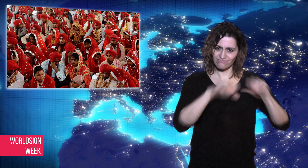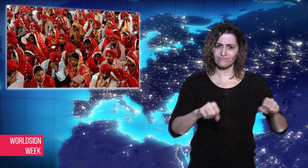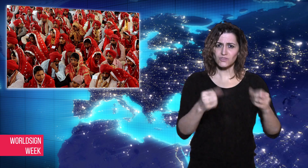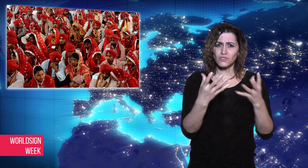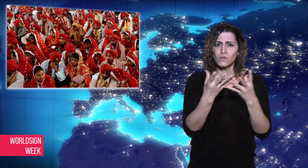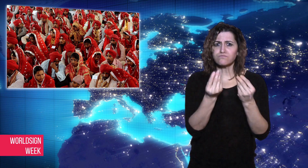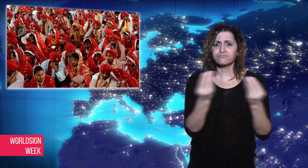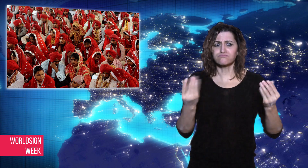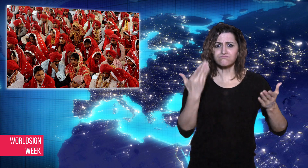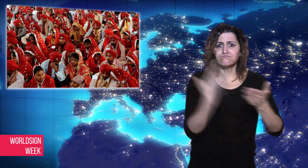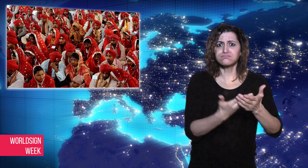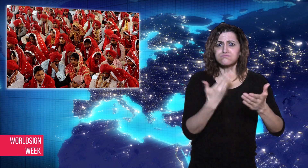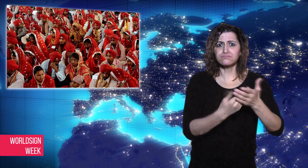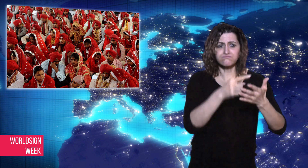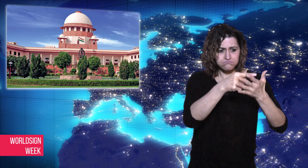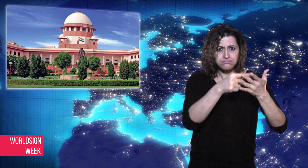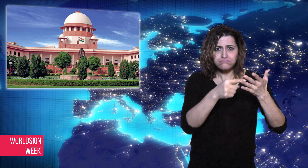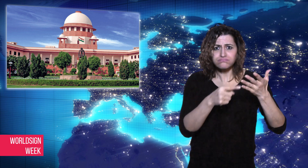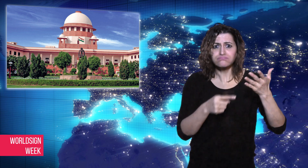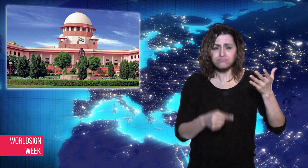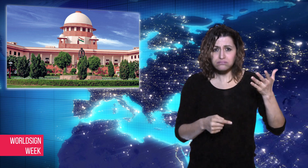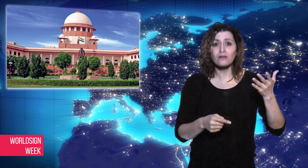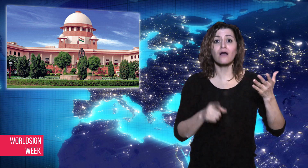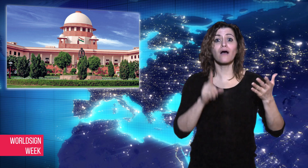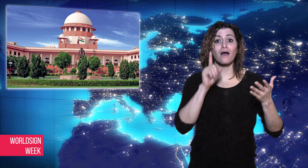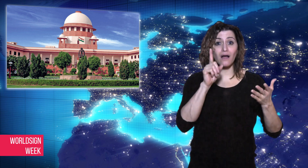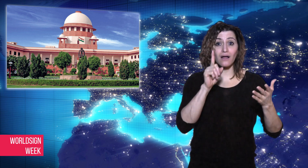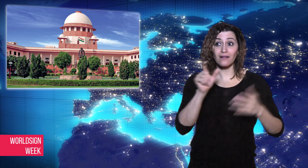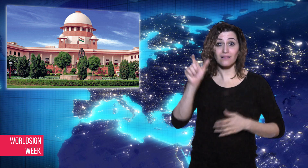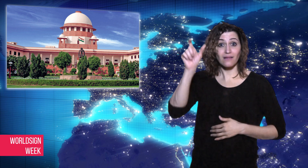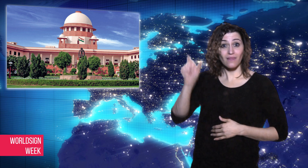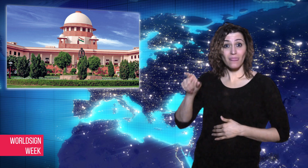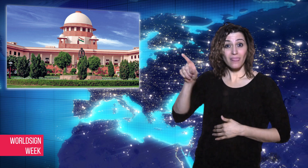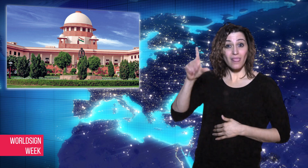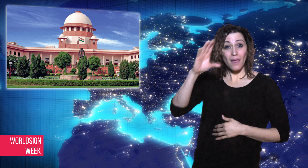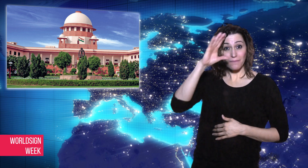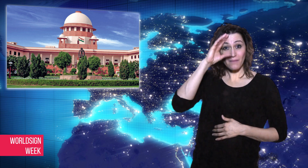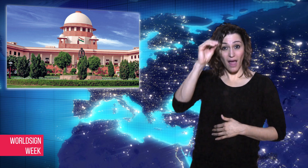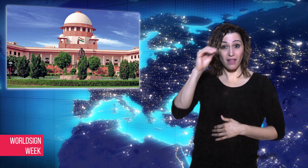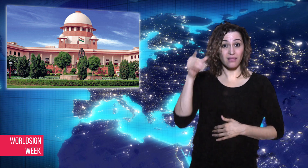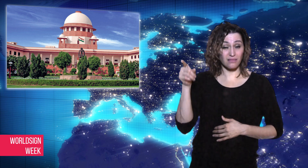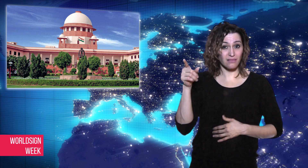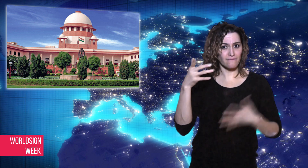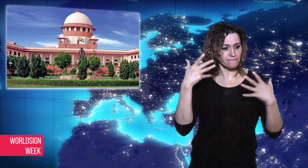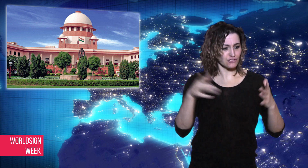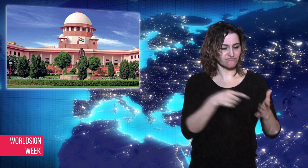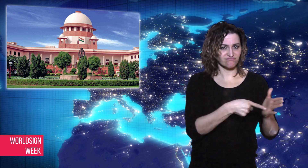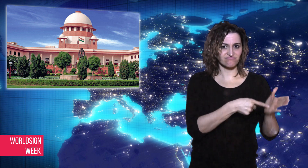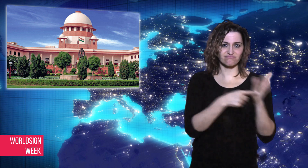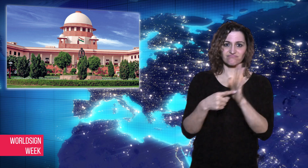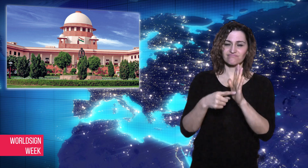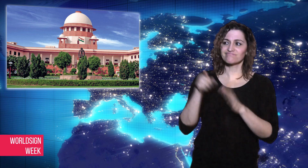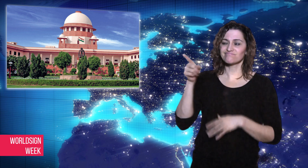because the victim could not be cross